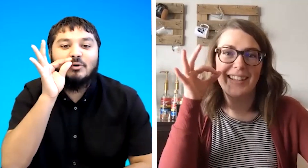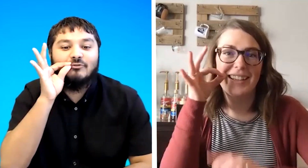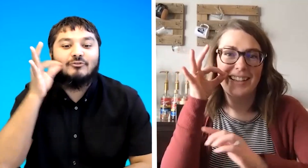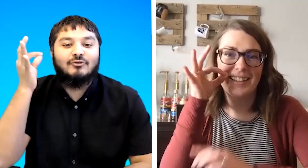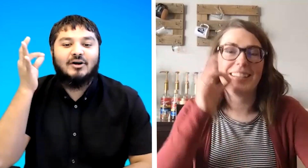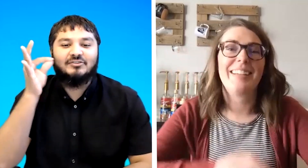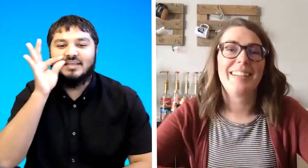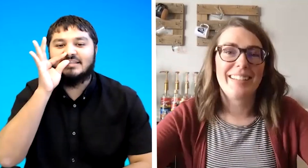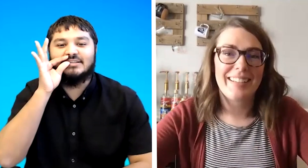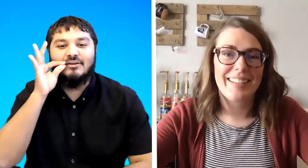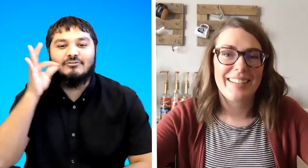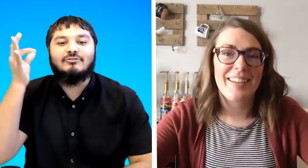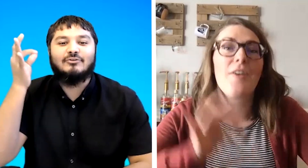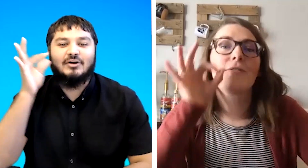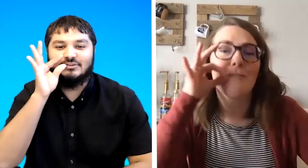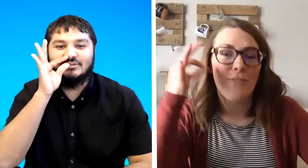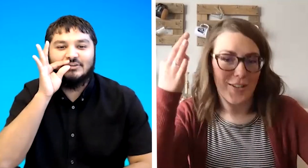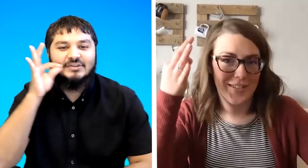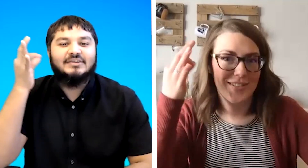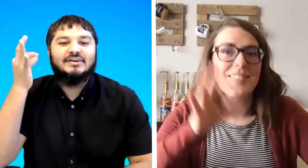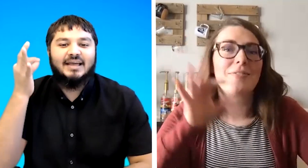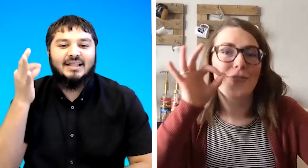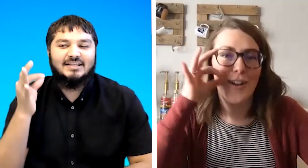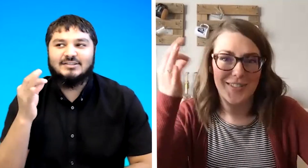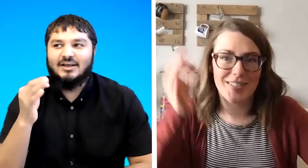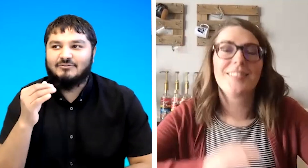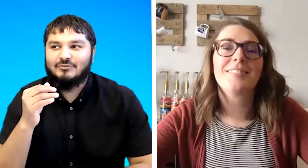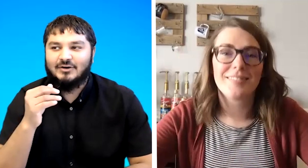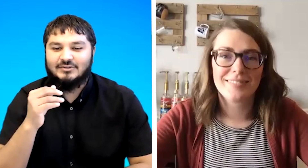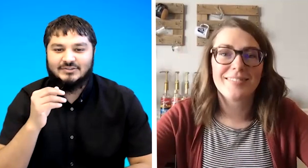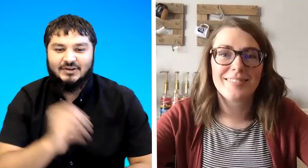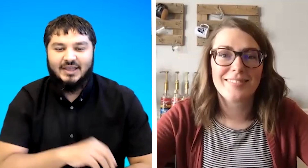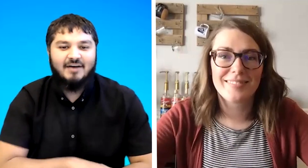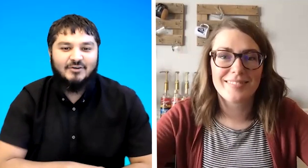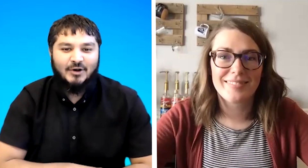for france that's a sign for france okay that's a sign for france okay have a go